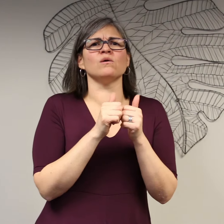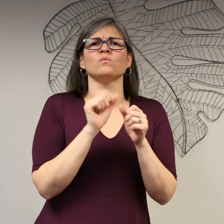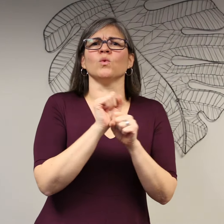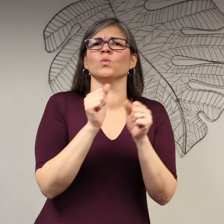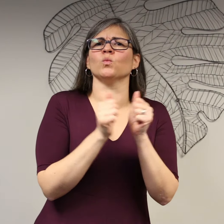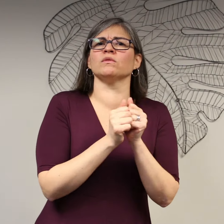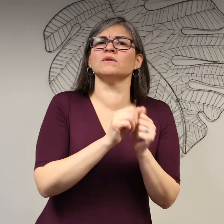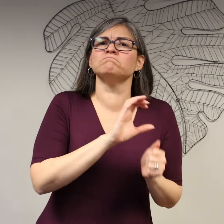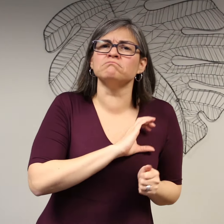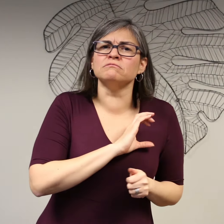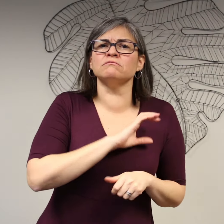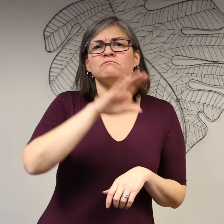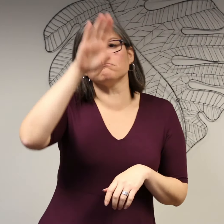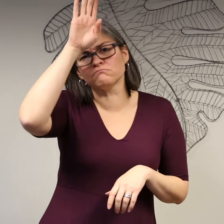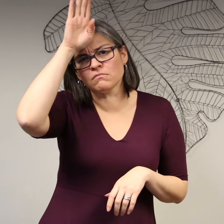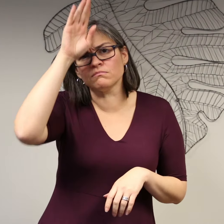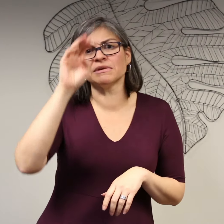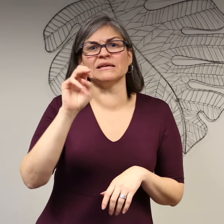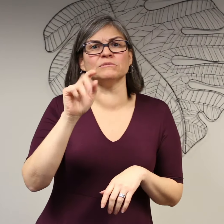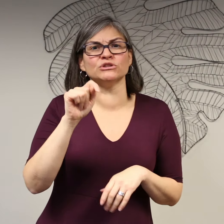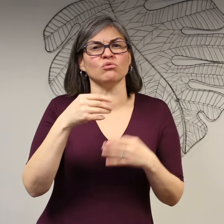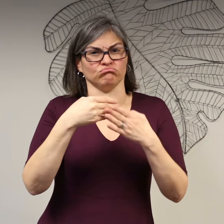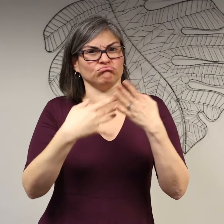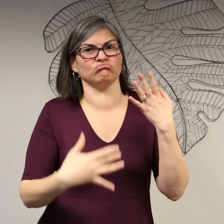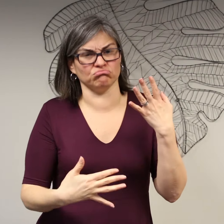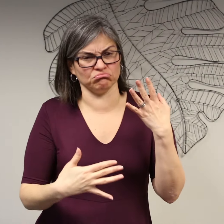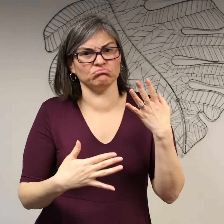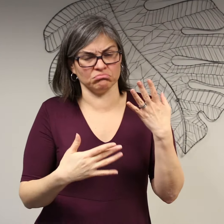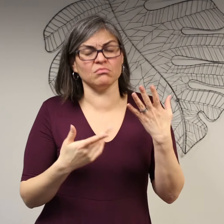the local law enforcement, fire departments, EMTs, and other safety personnel.